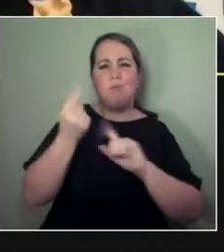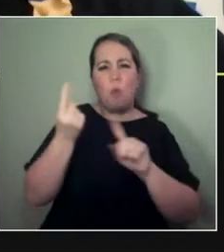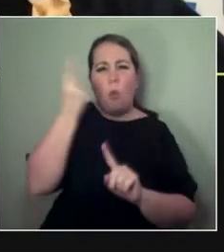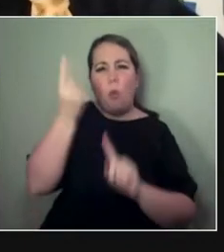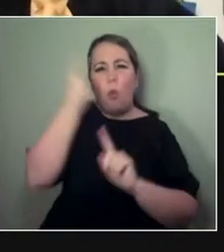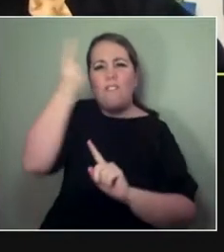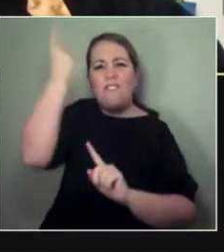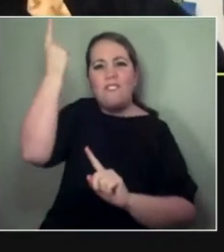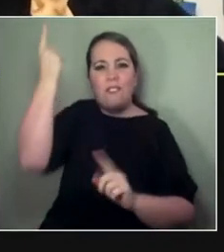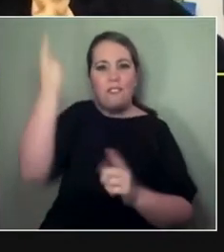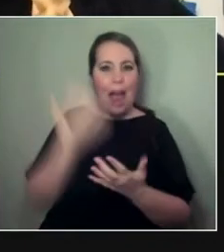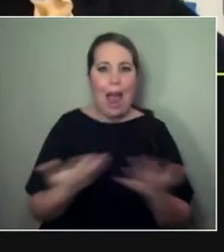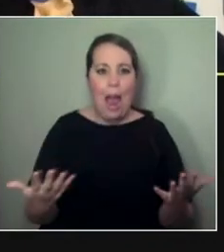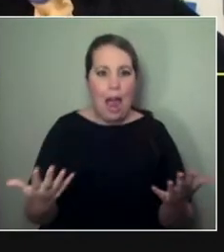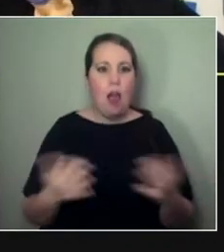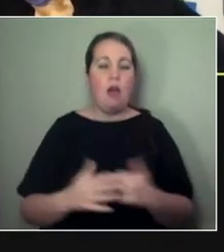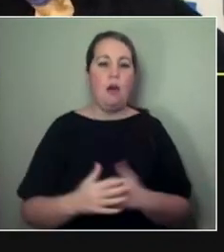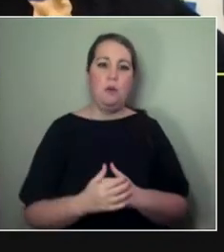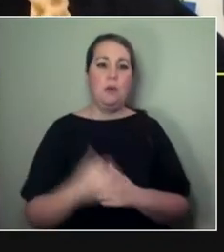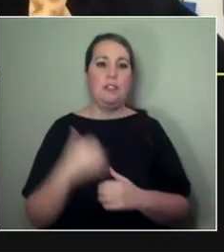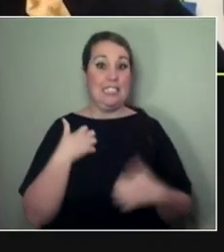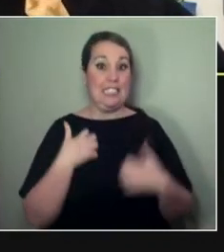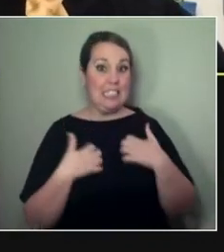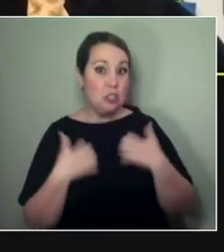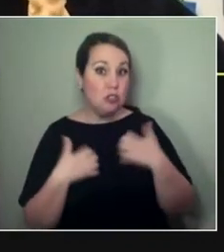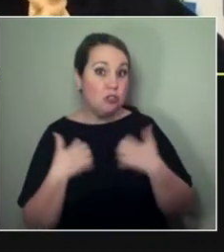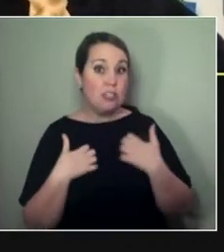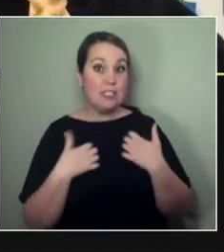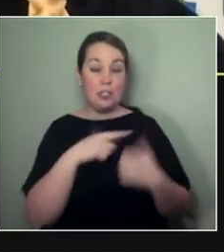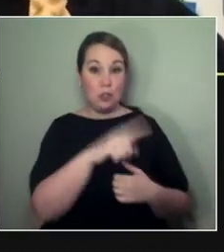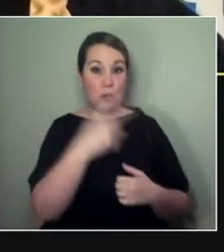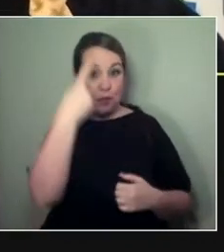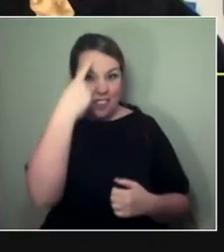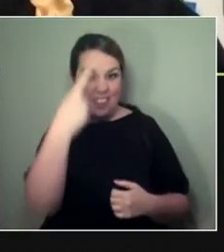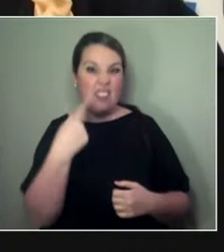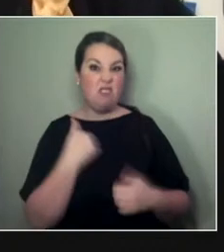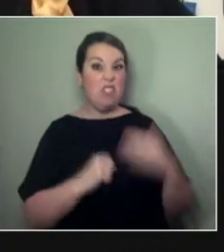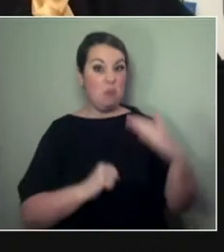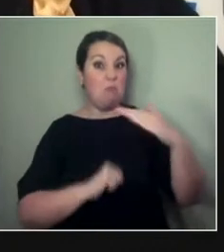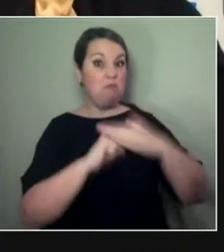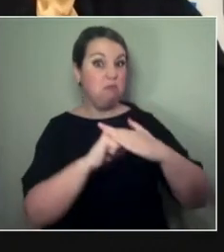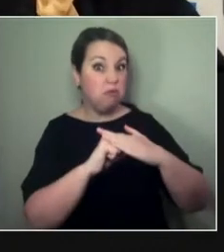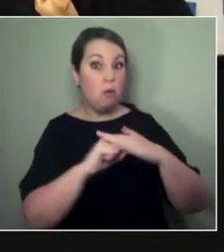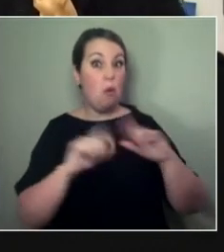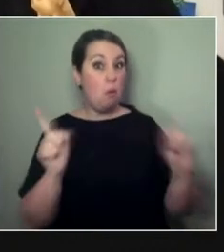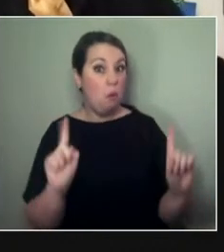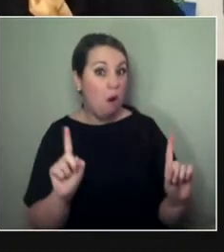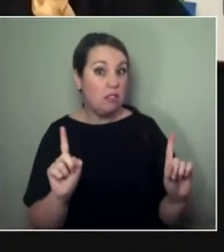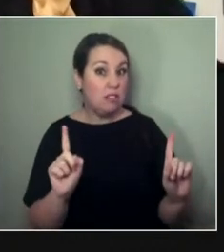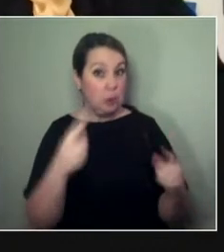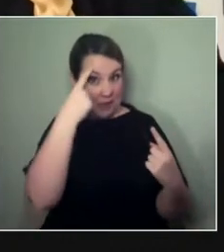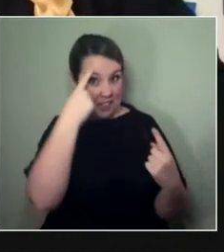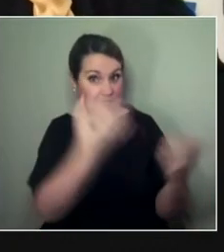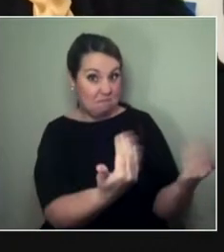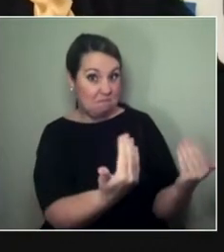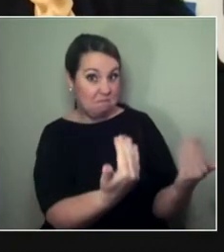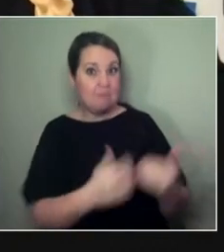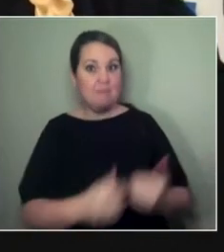that you're excited about or are we kind of reaching that saturation point? What do you think? I get excited by the things that enable